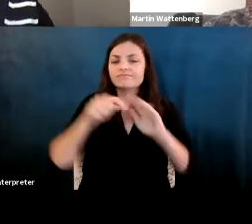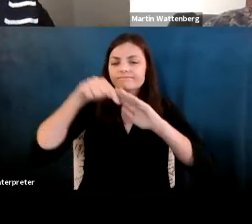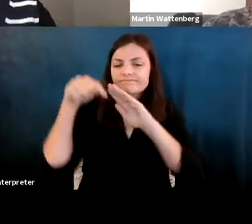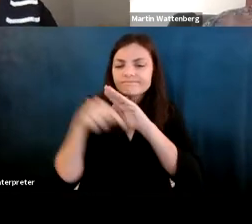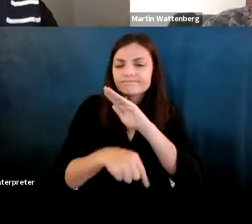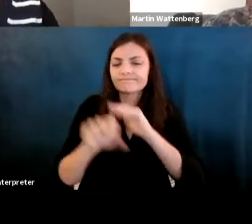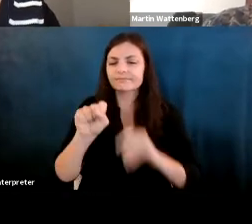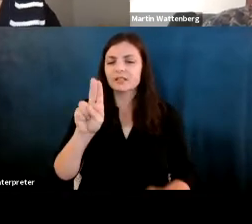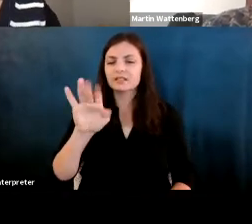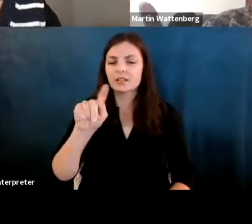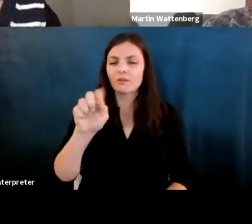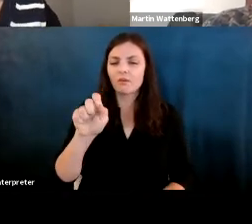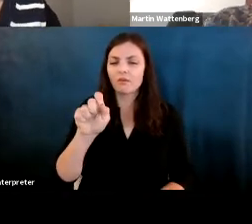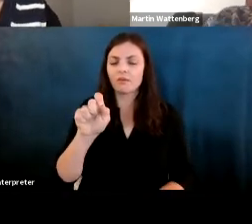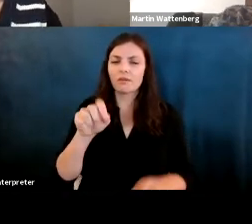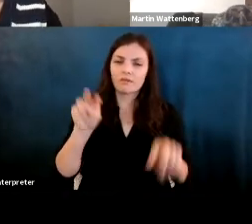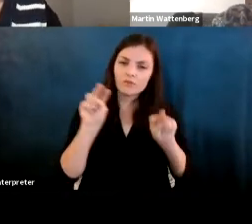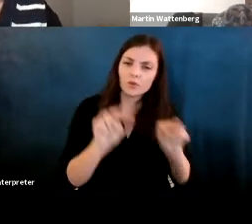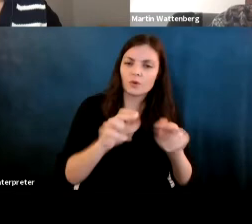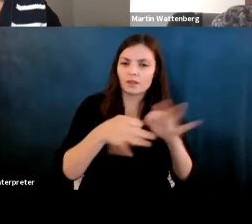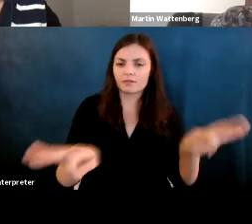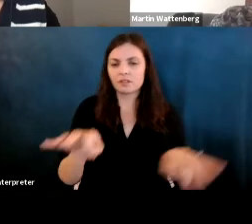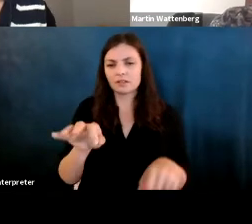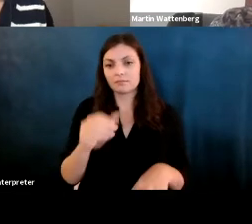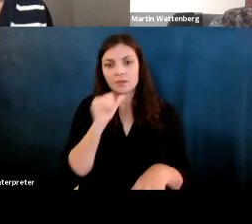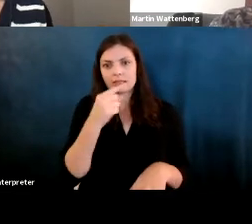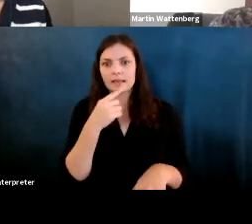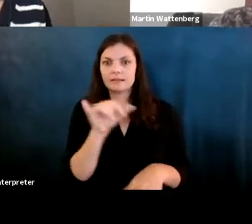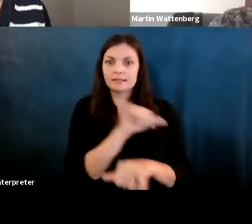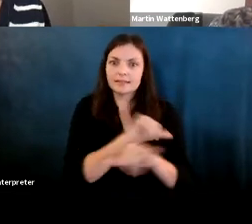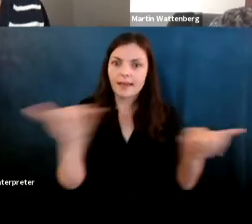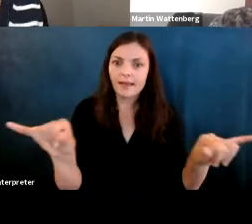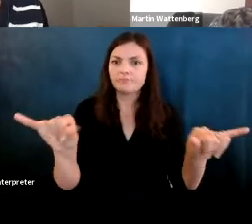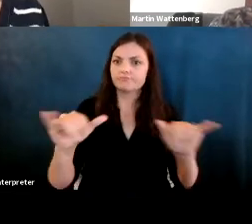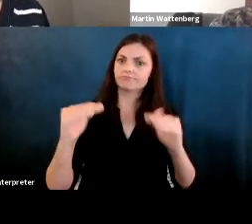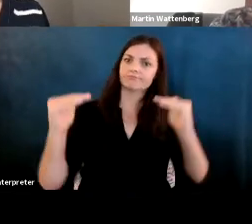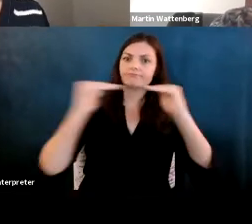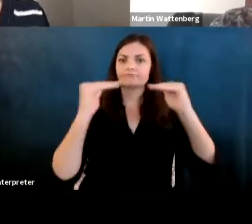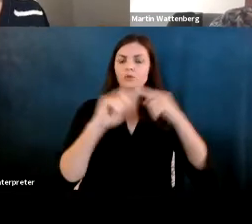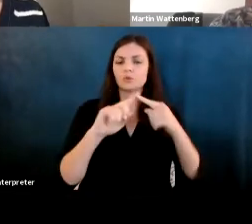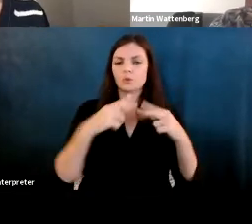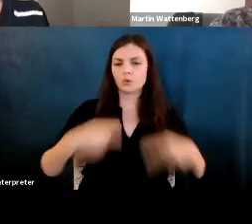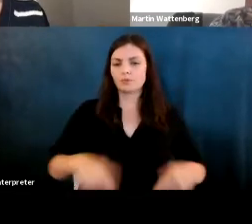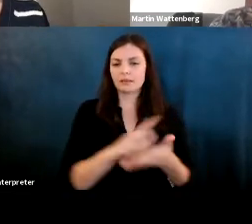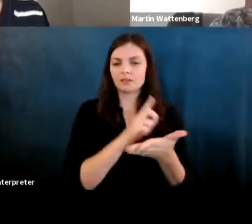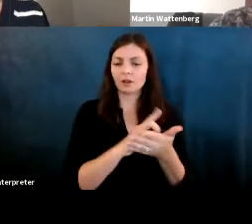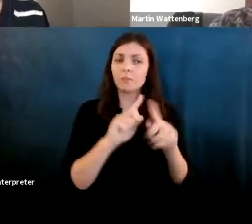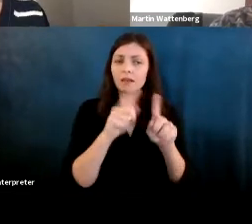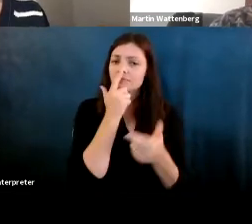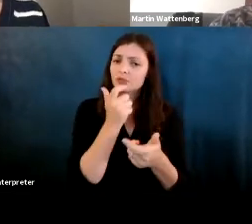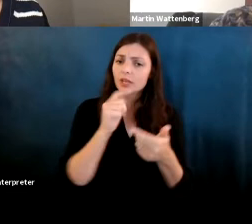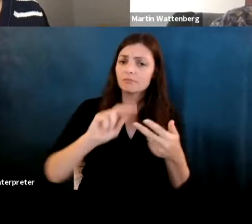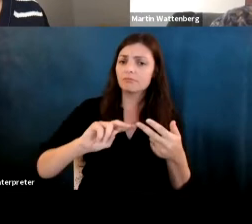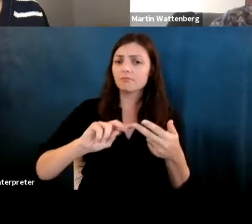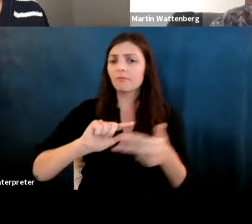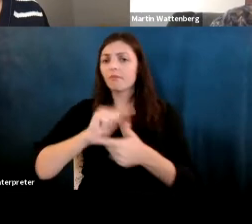Martin Wattenberg: And i'm not saying that this is as good as a human curated dictionary, but is showing us an interesting alternative of how some of the subtlety and uncertainty.